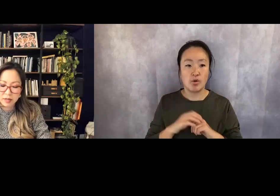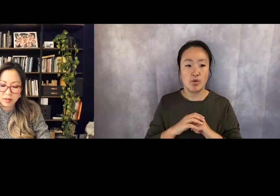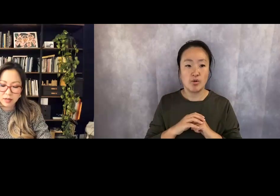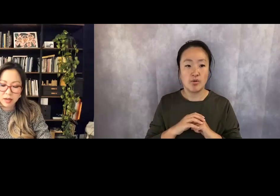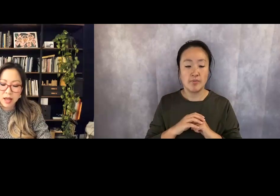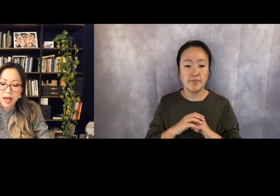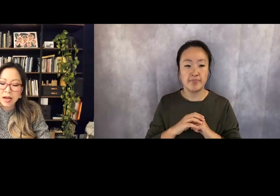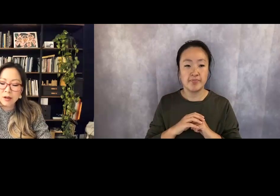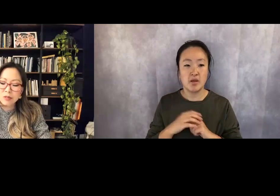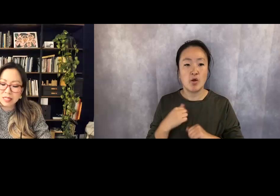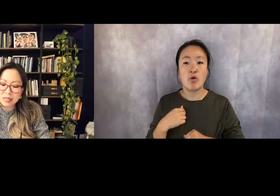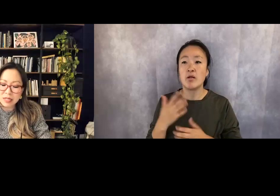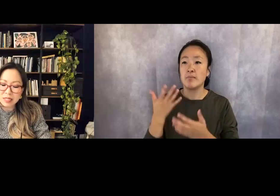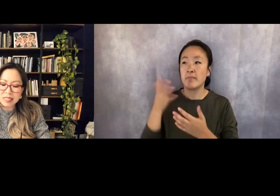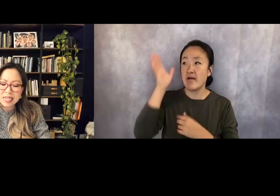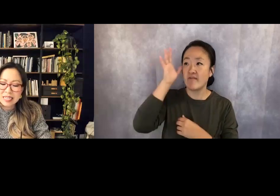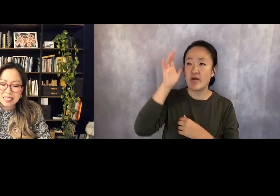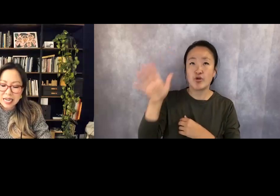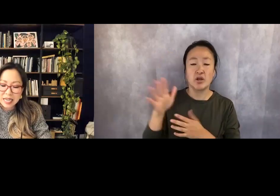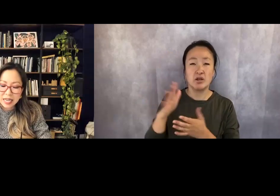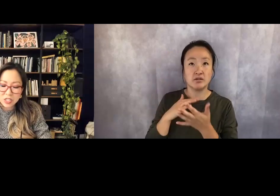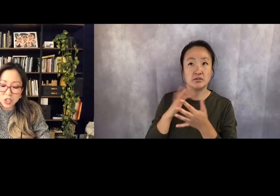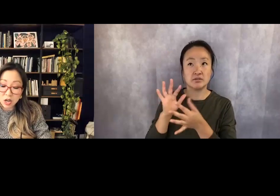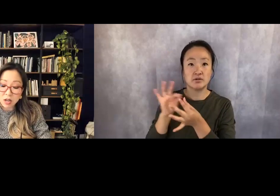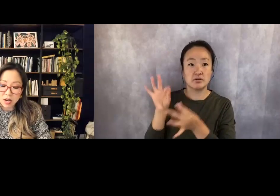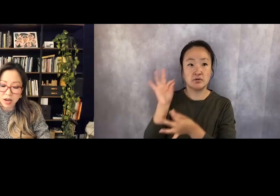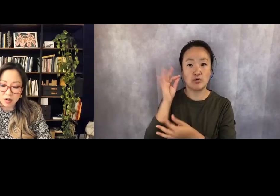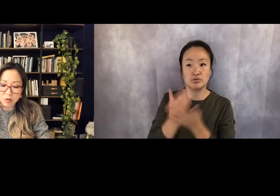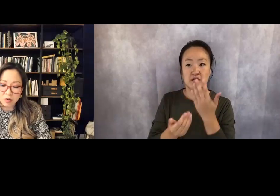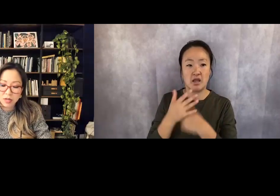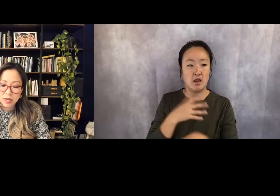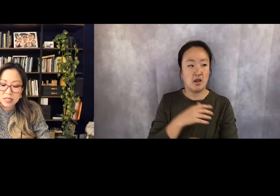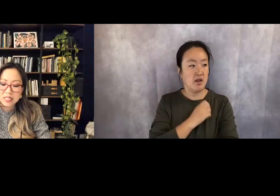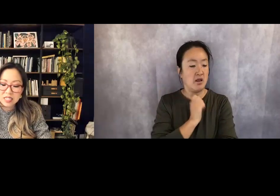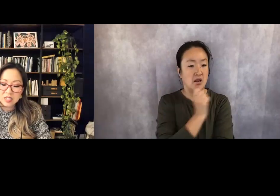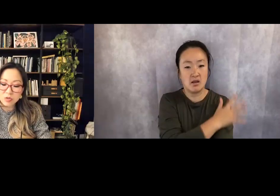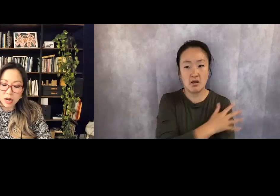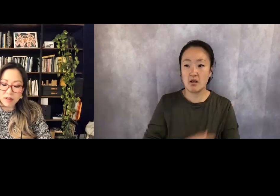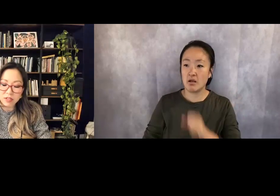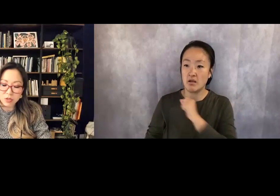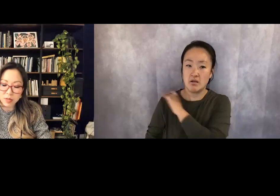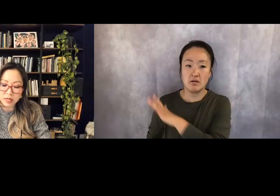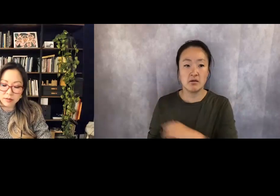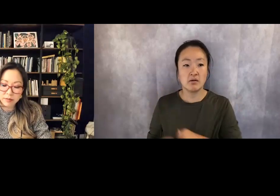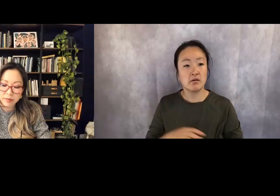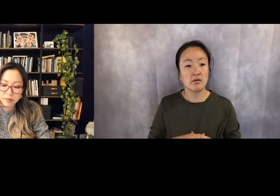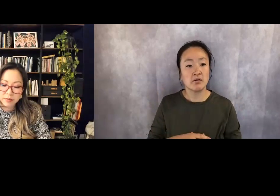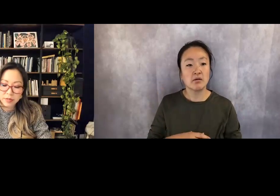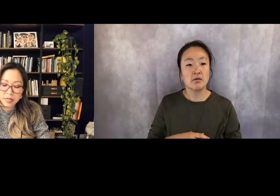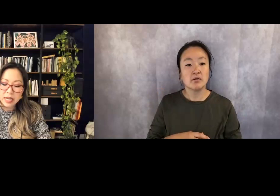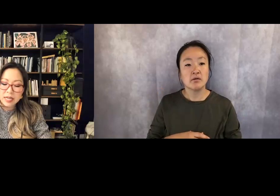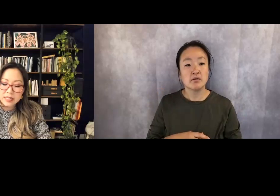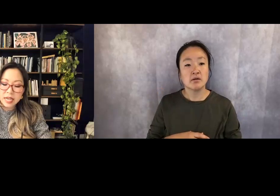How do demons, decades gone now, still ravage me.